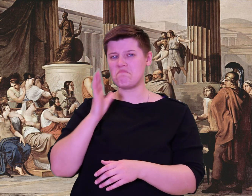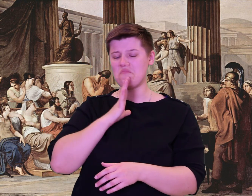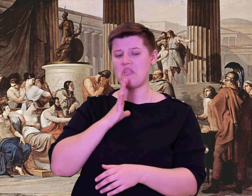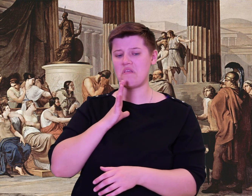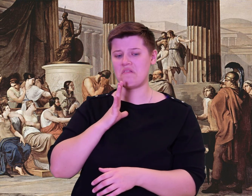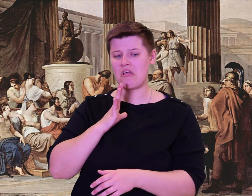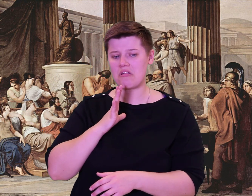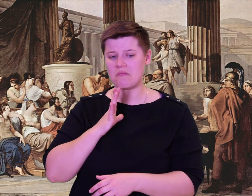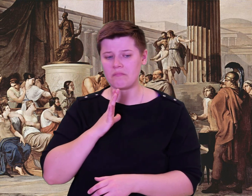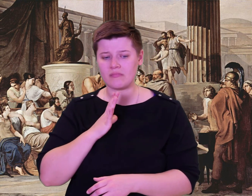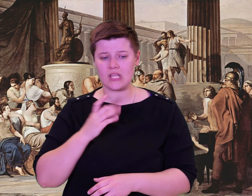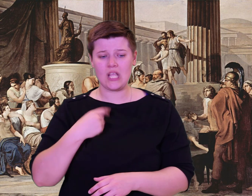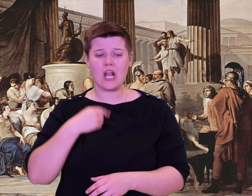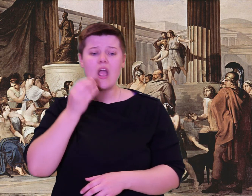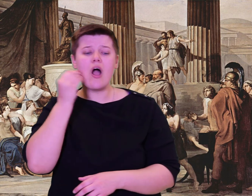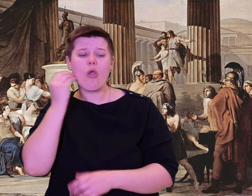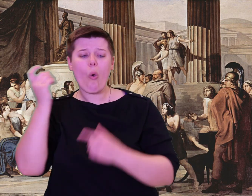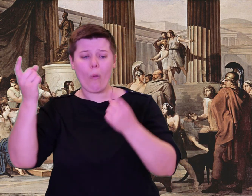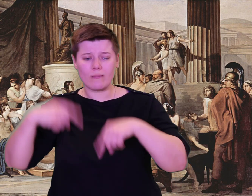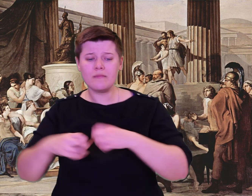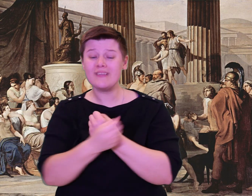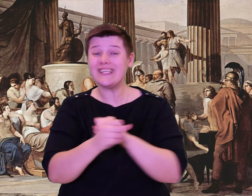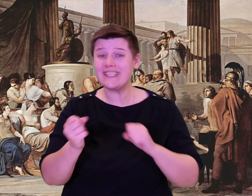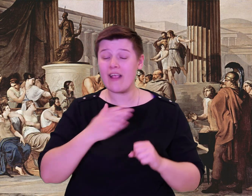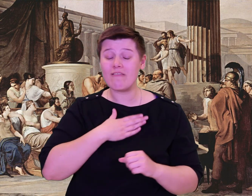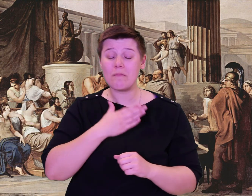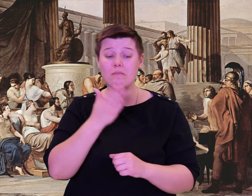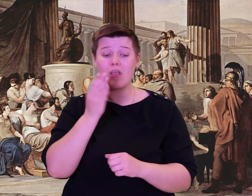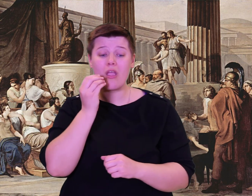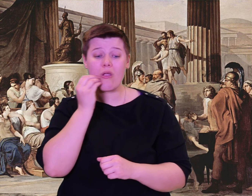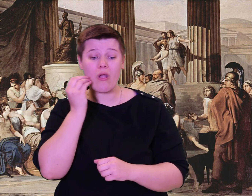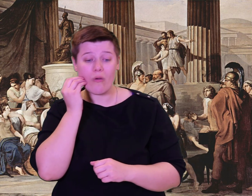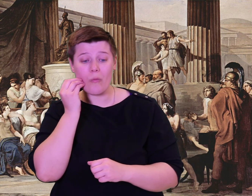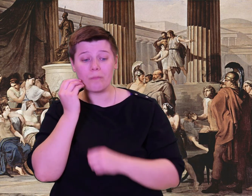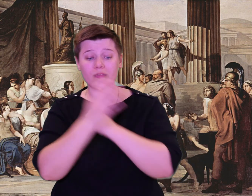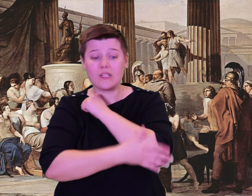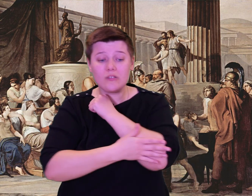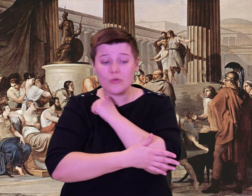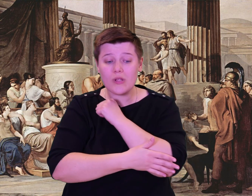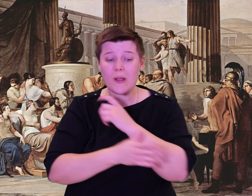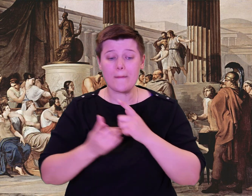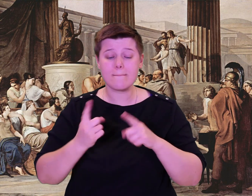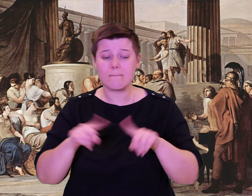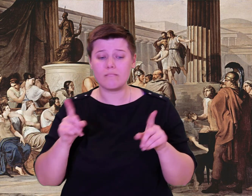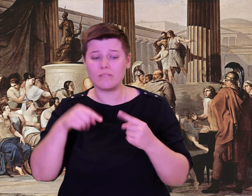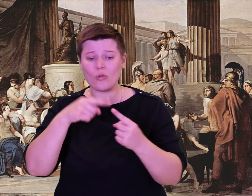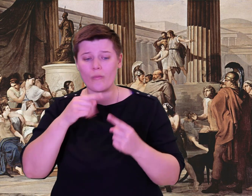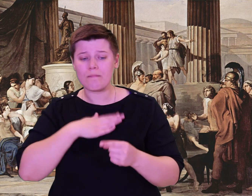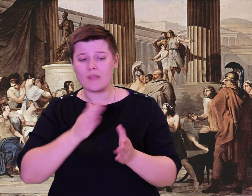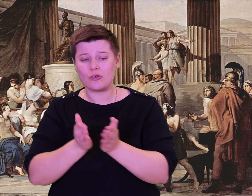We stayed there for two days and nights, exhausted, eating our hearts with pain.